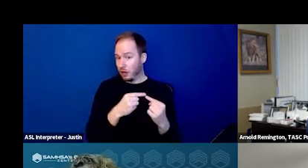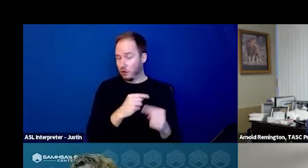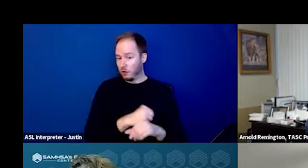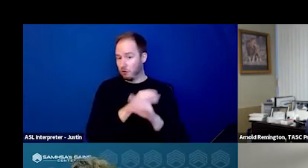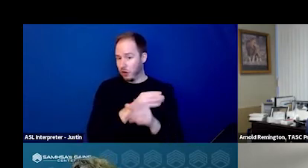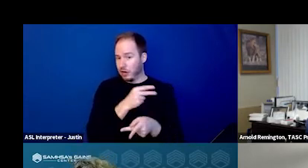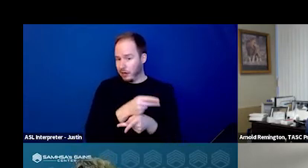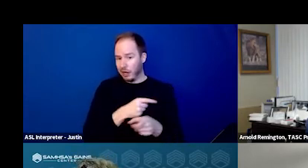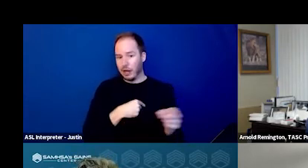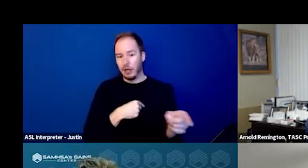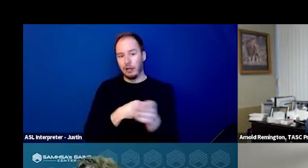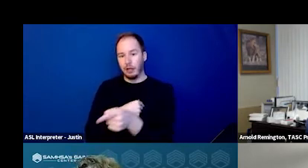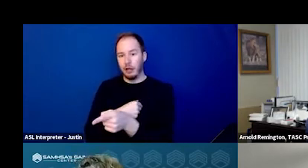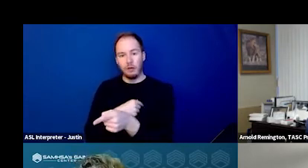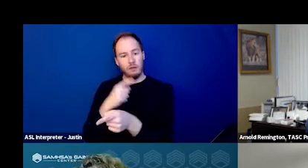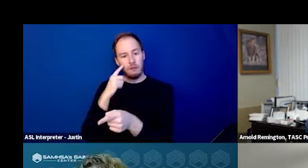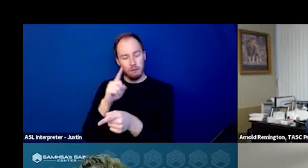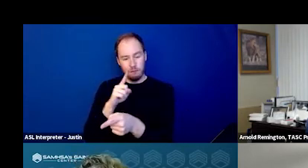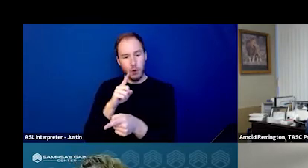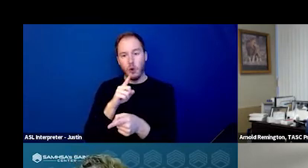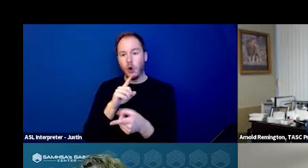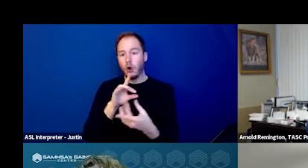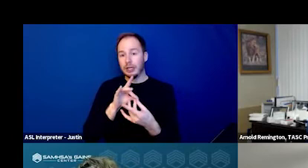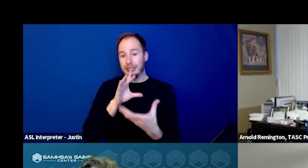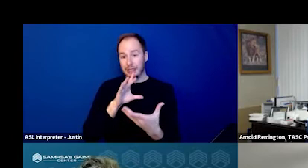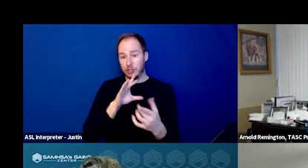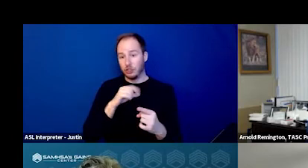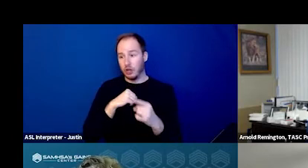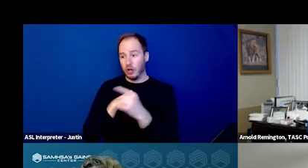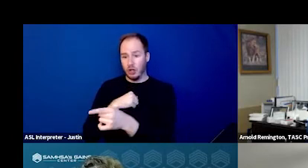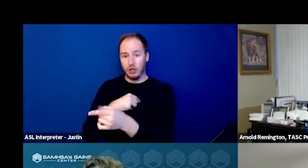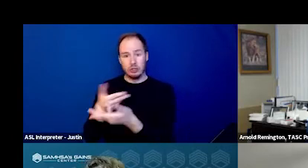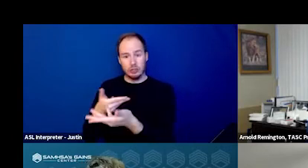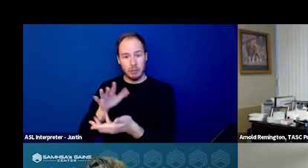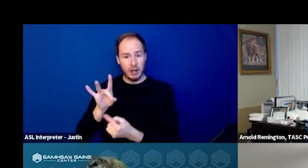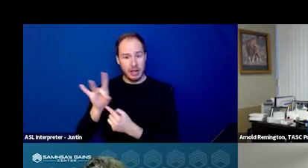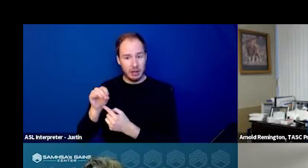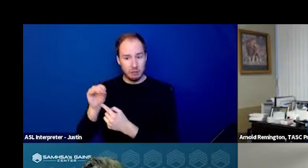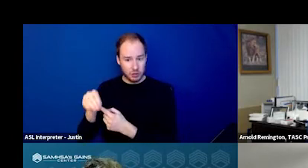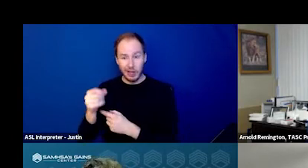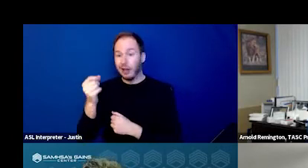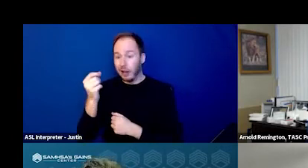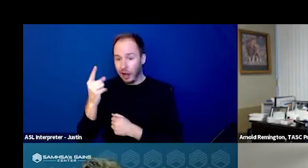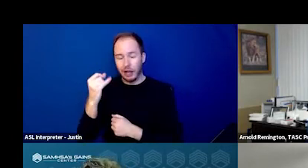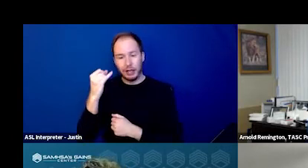their engagement at discharge back with their outpatient providers about at 88%. However, if it's an individual that